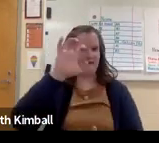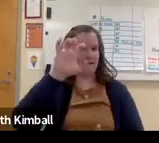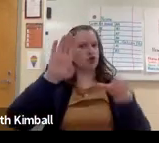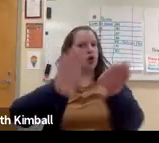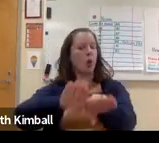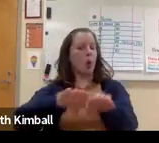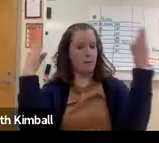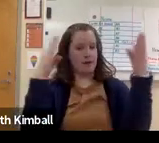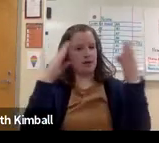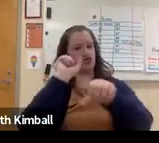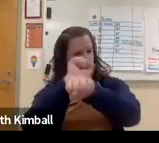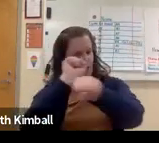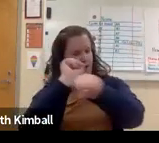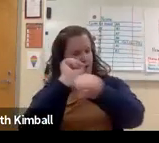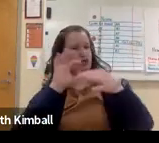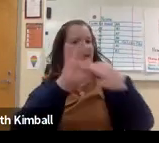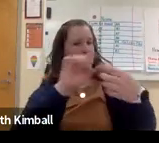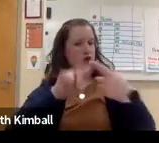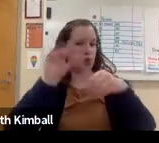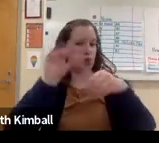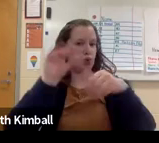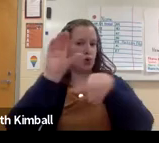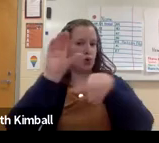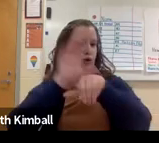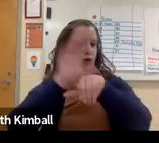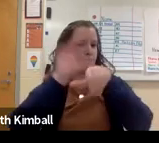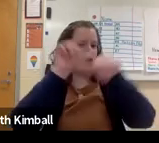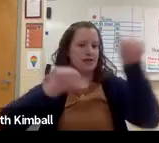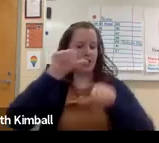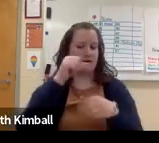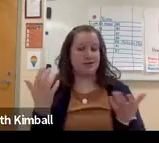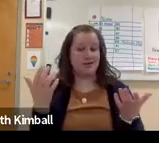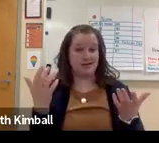So you can see that there are over 4,000 open jobs